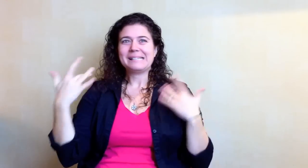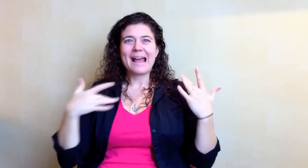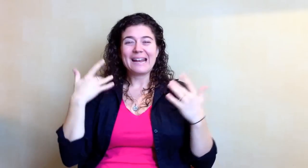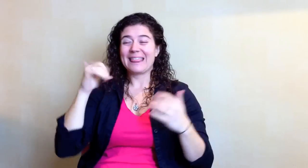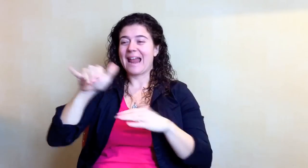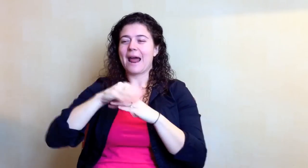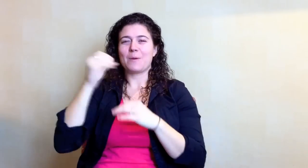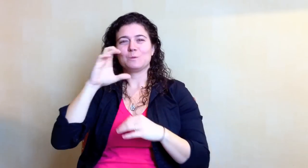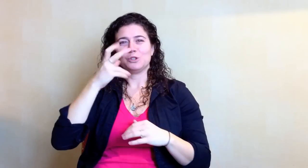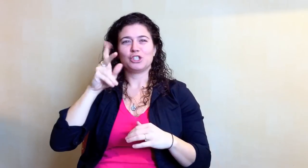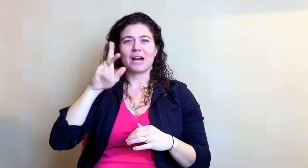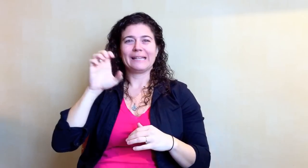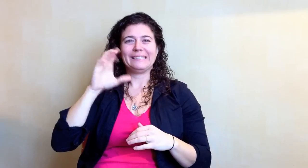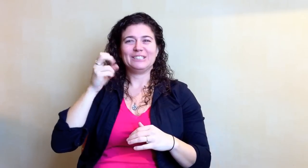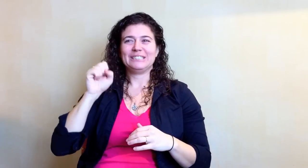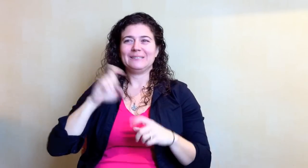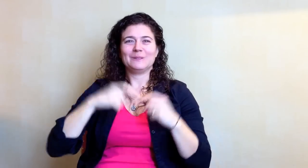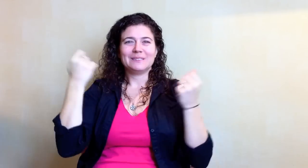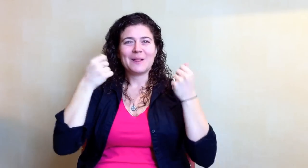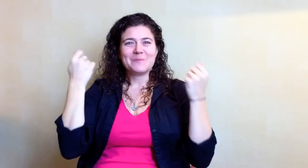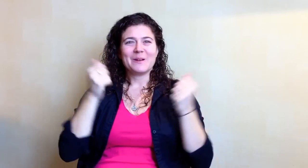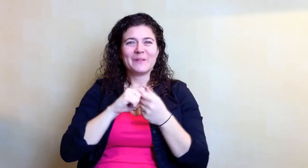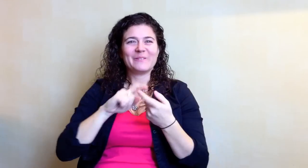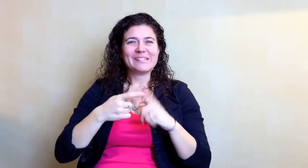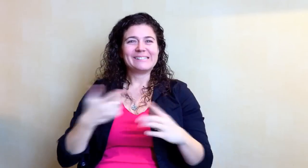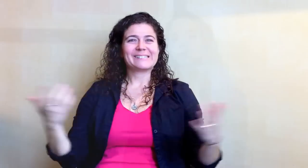That night, we celebrated at Chuck E Cheese with friends.